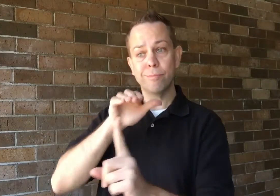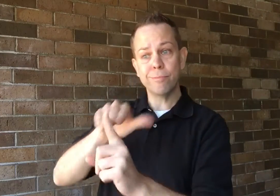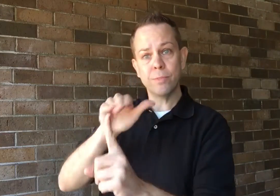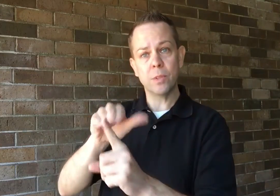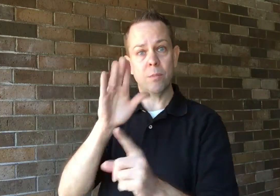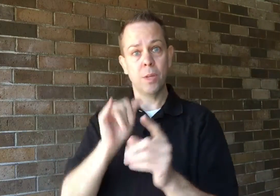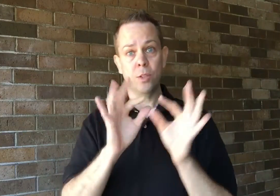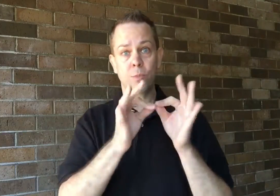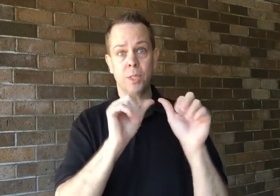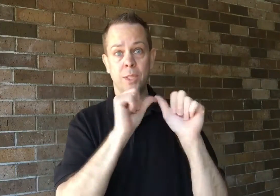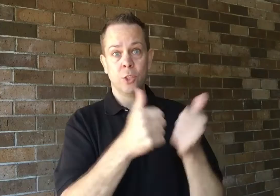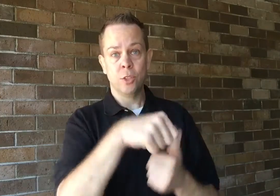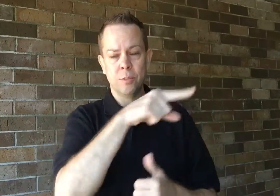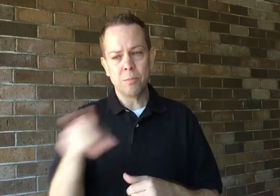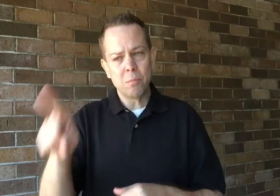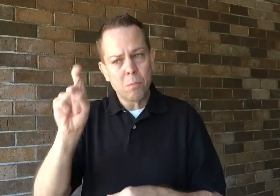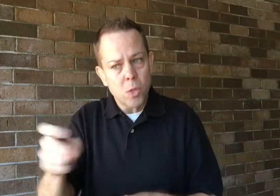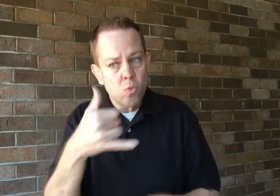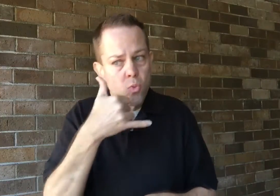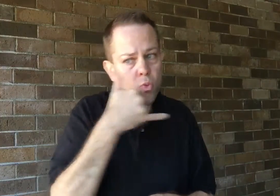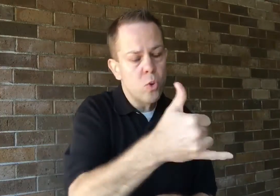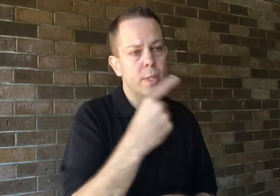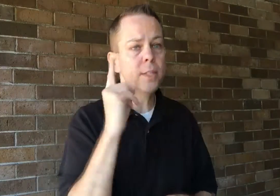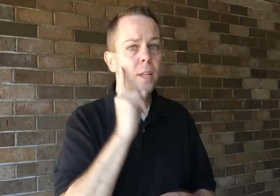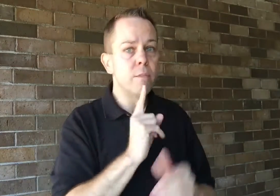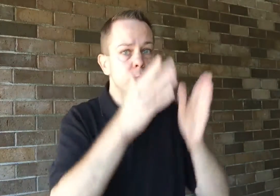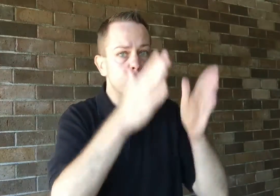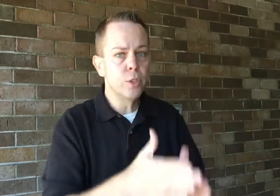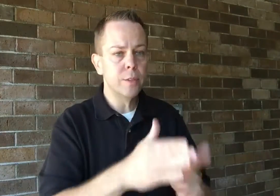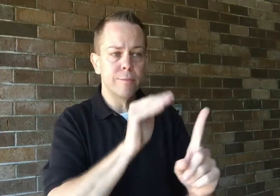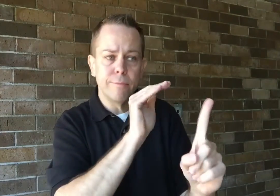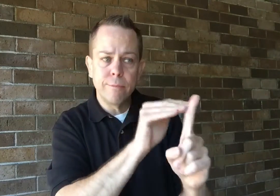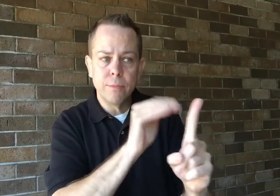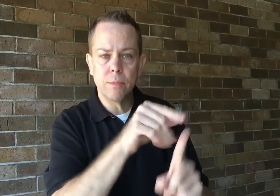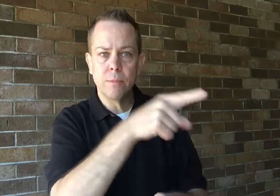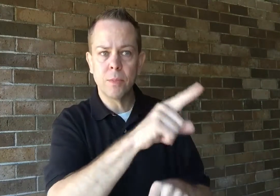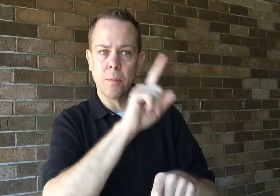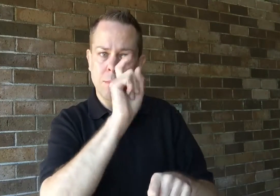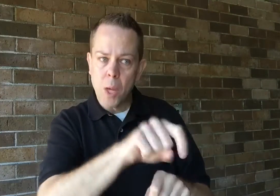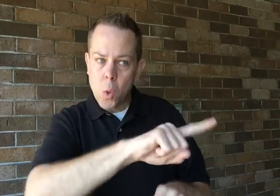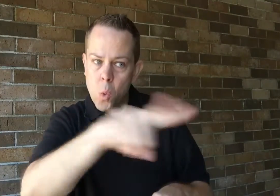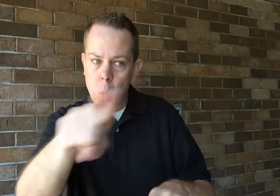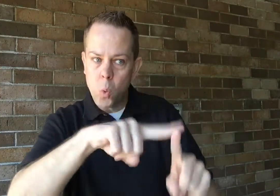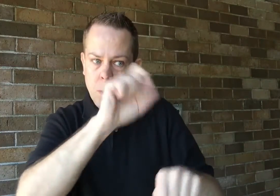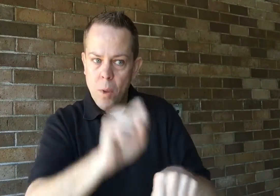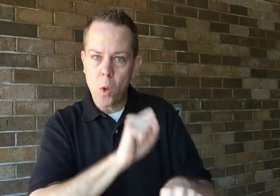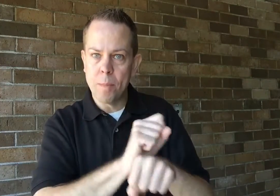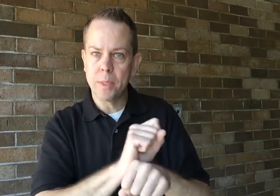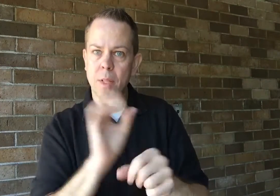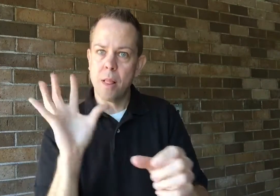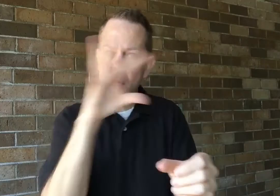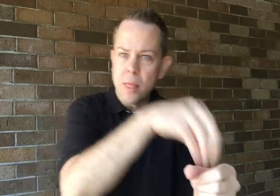by a multi-language interpreting agency to contact the Deaf patient to remind them of their upcoming medical appointment.